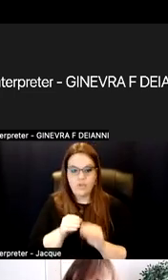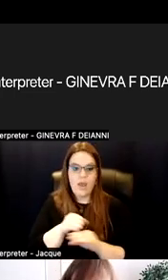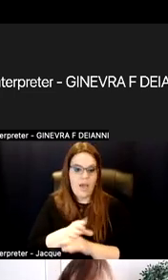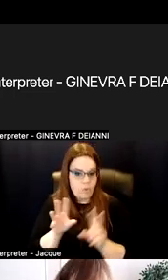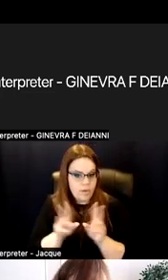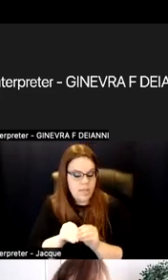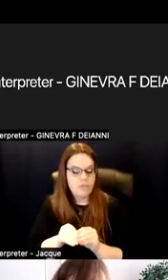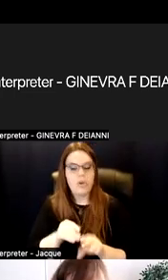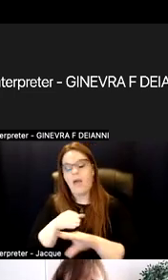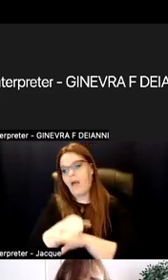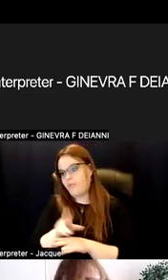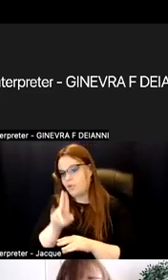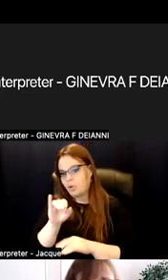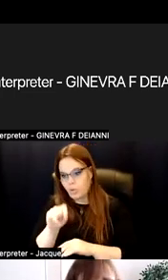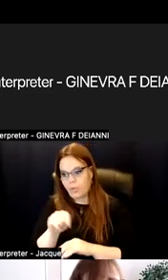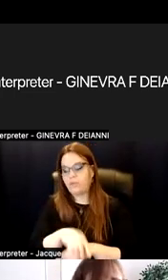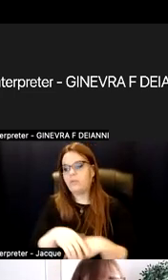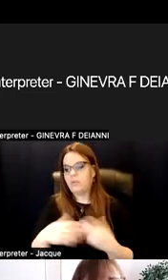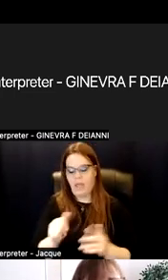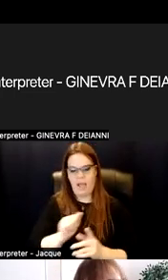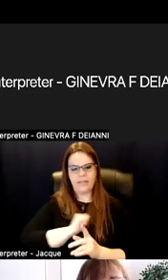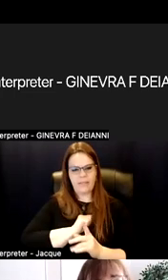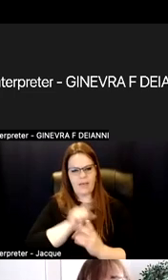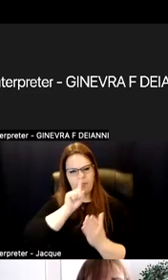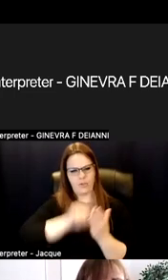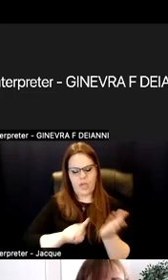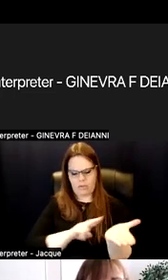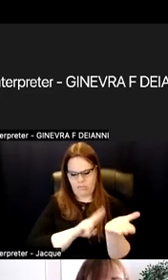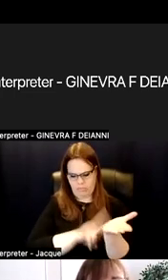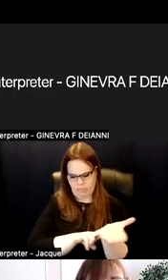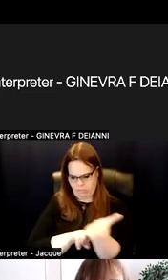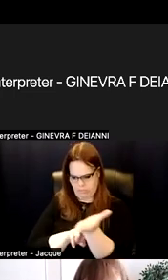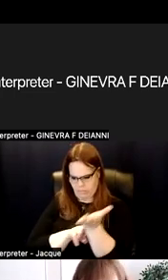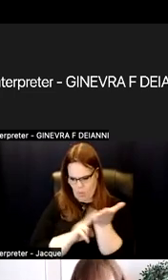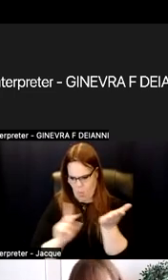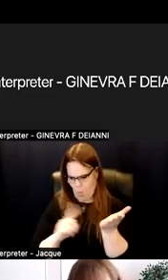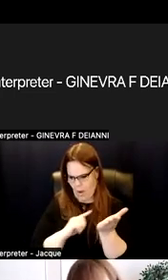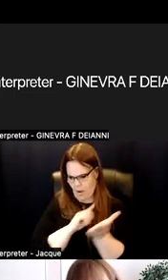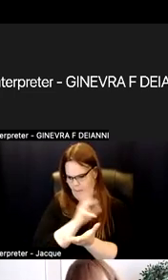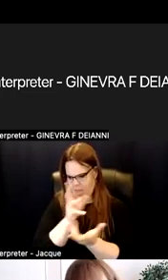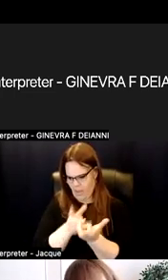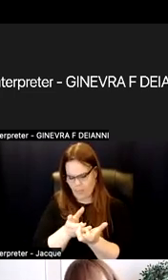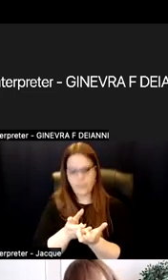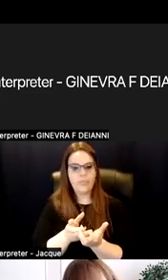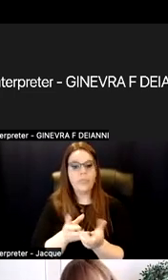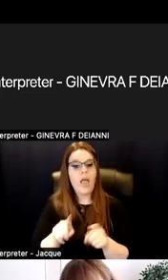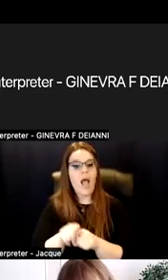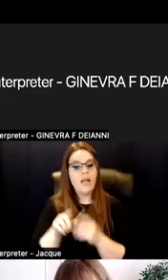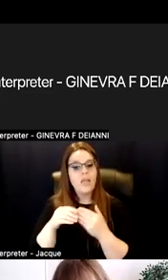after a unit? A self-checkout-- where are you in this? As the leader of this instruction,